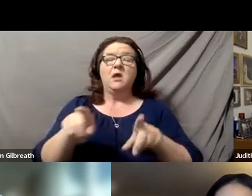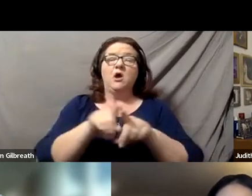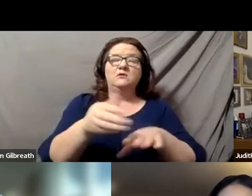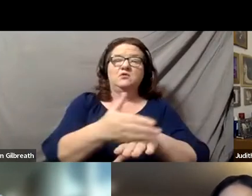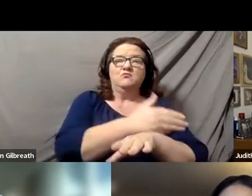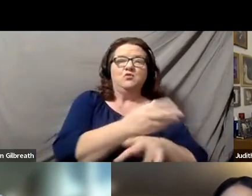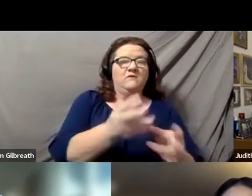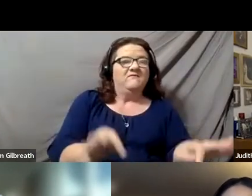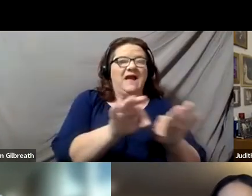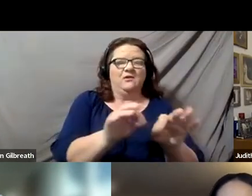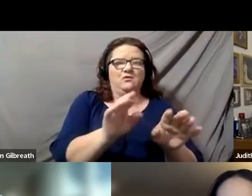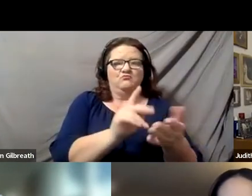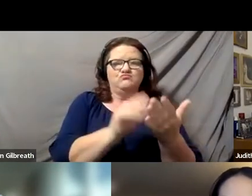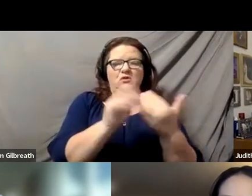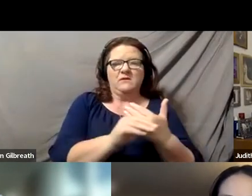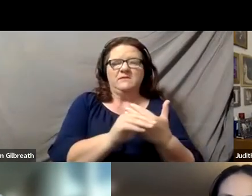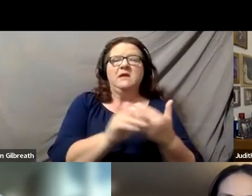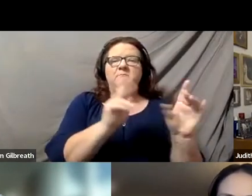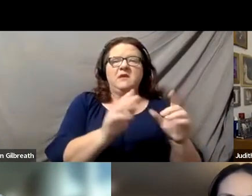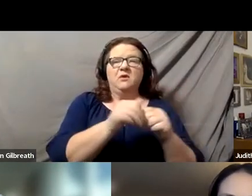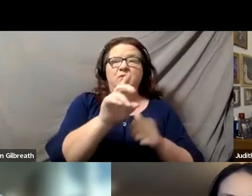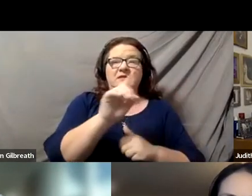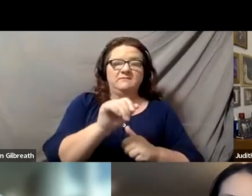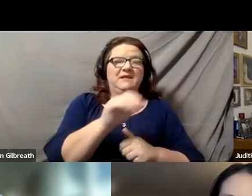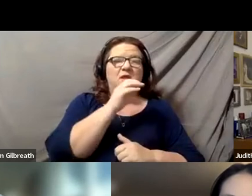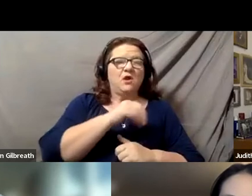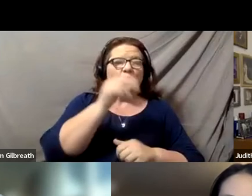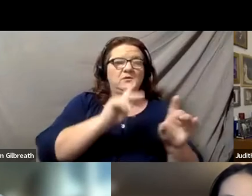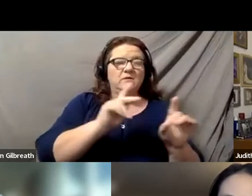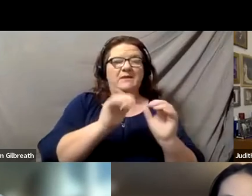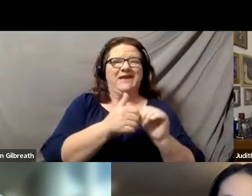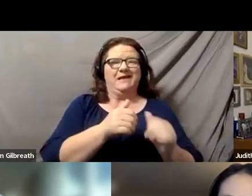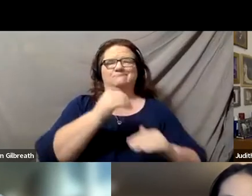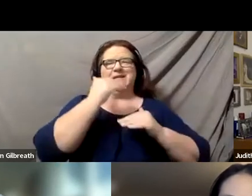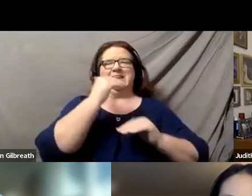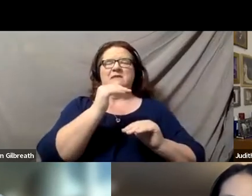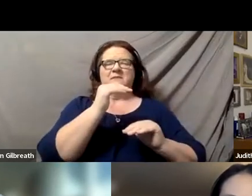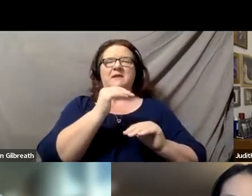for people with disabilities and older adults by preventing discrimination on the basis of disability and age during the pandemic.